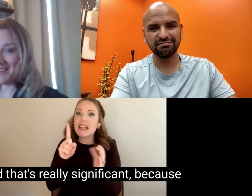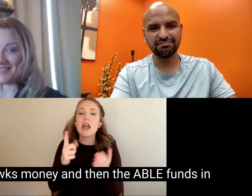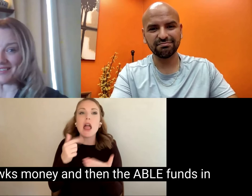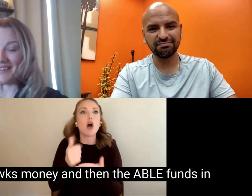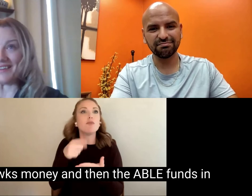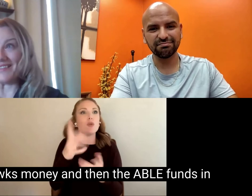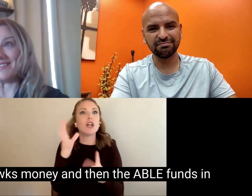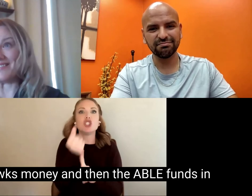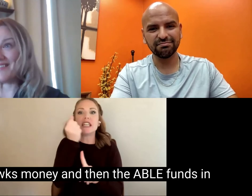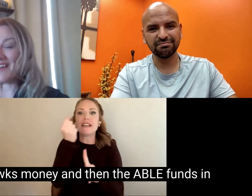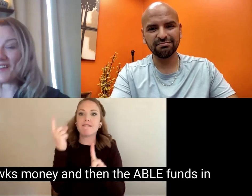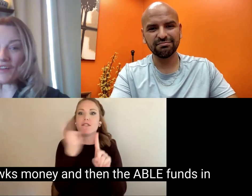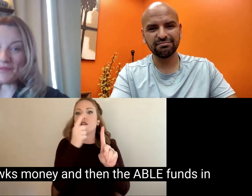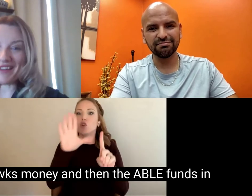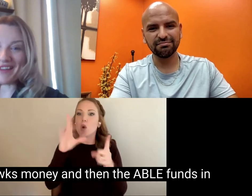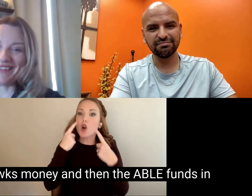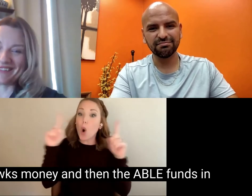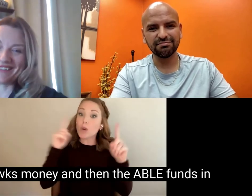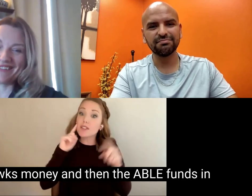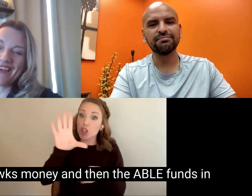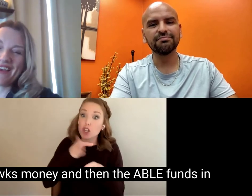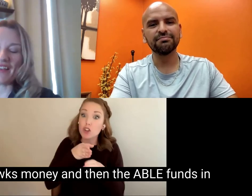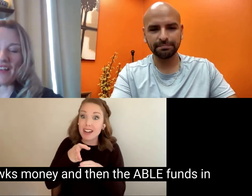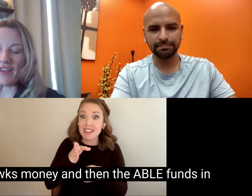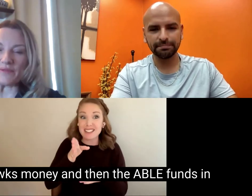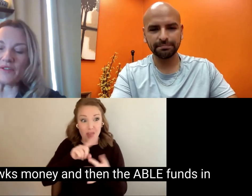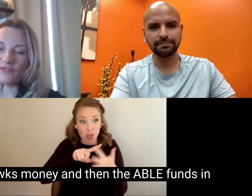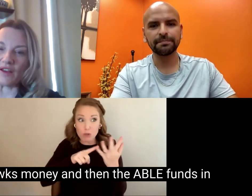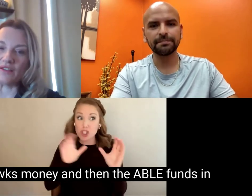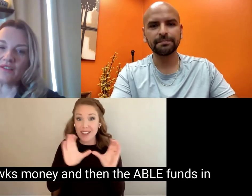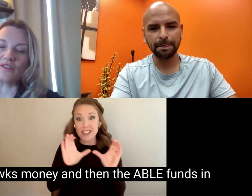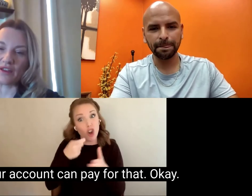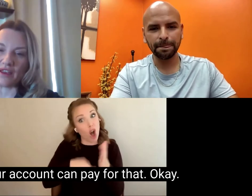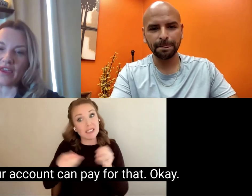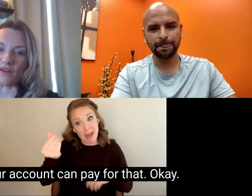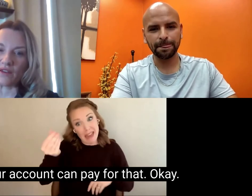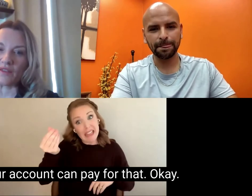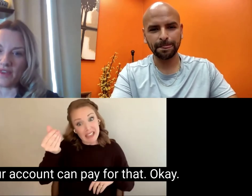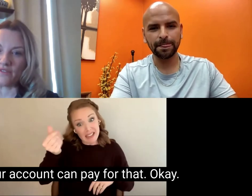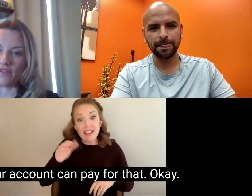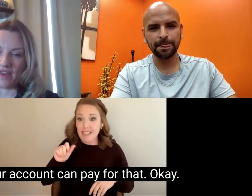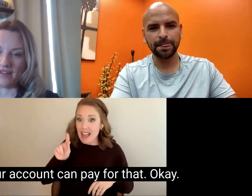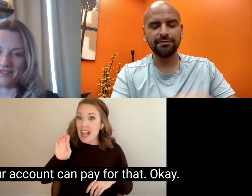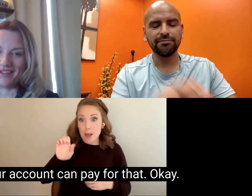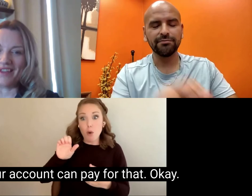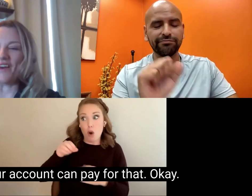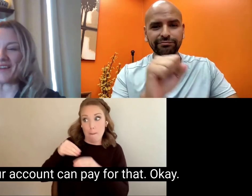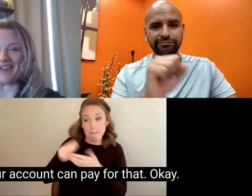Blackhawks money and then the ABLE funds in your account can pay for that. Okay.